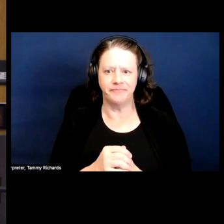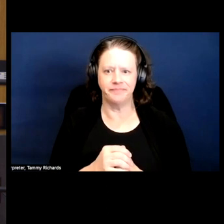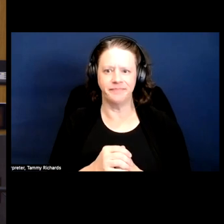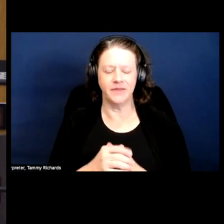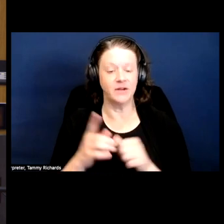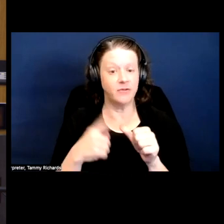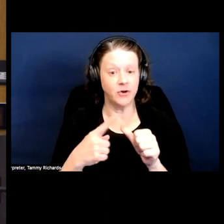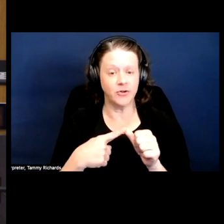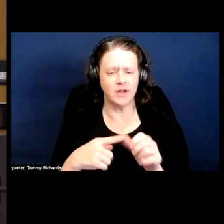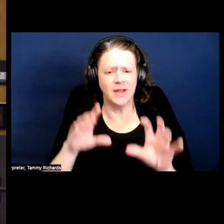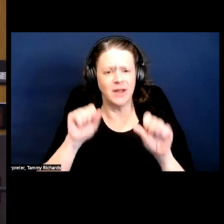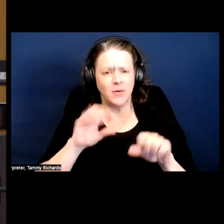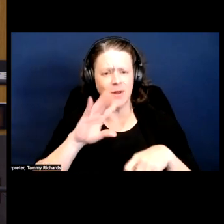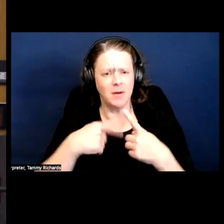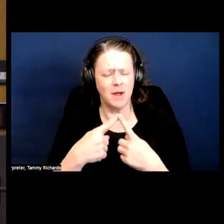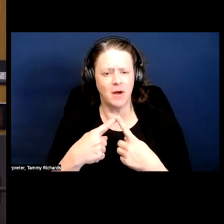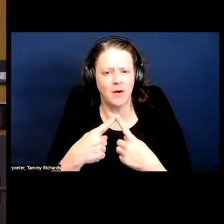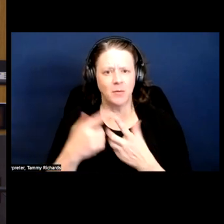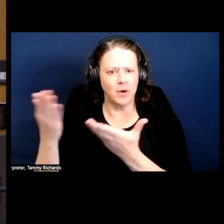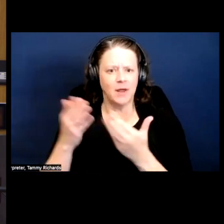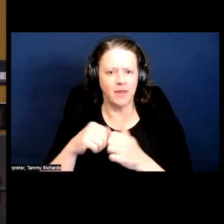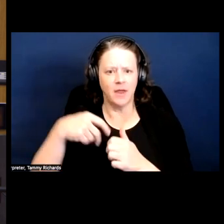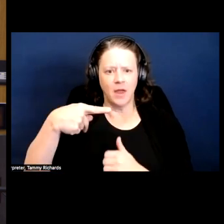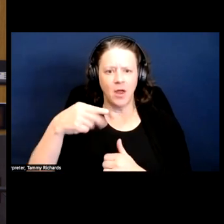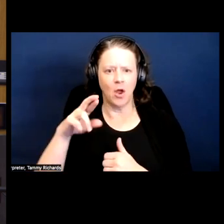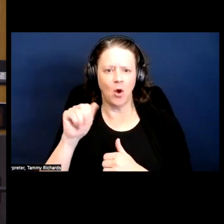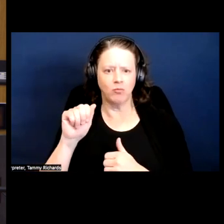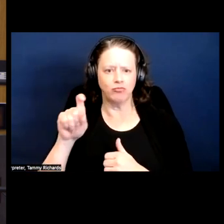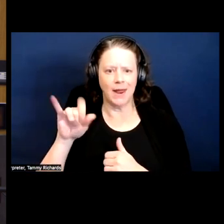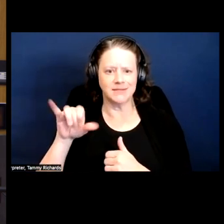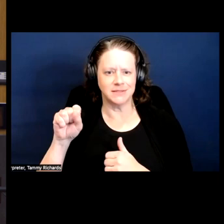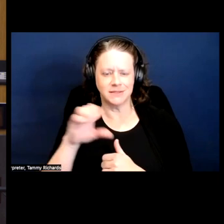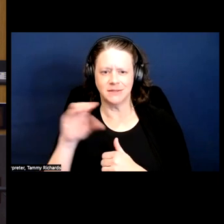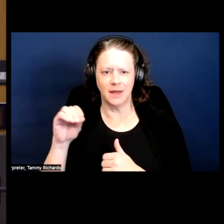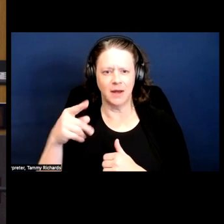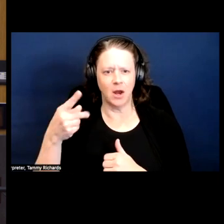First, can you talk about bringing the praxis and pragmatism to personal and private life